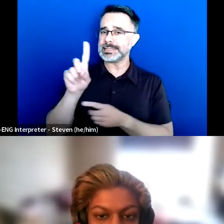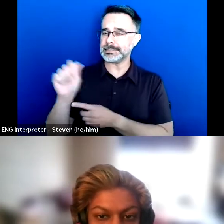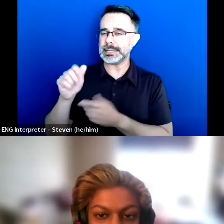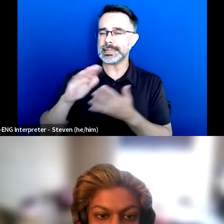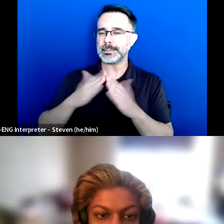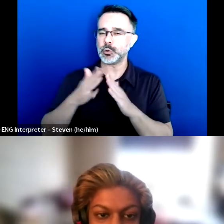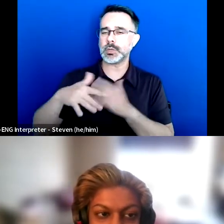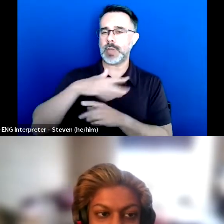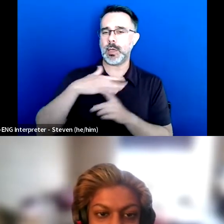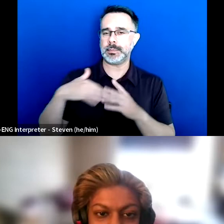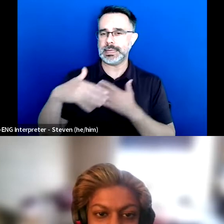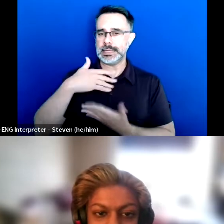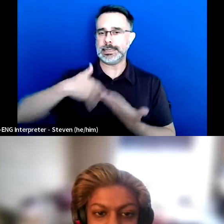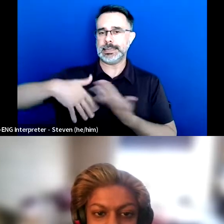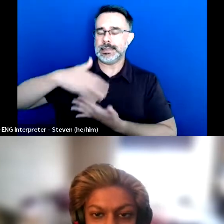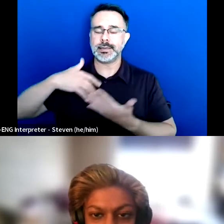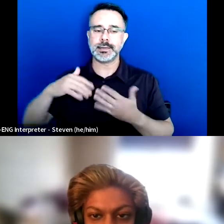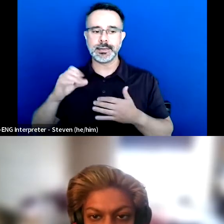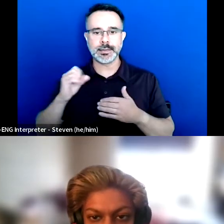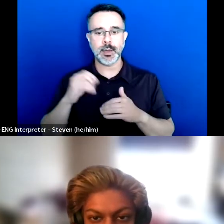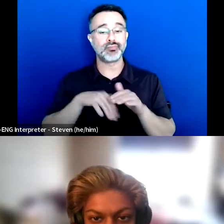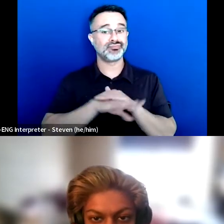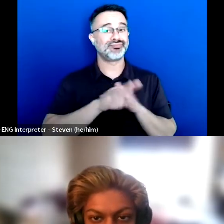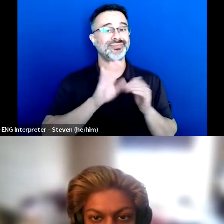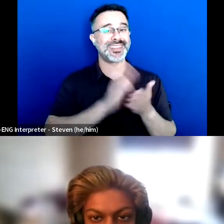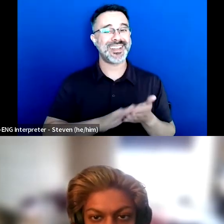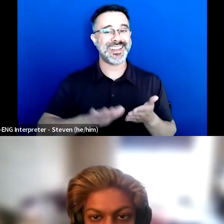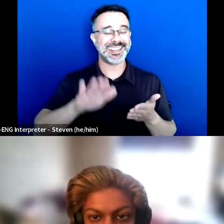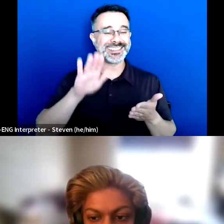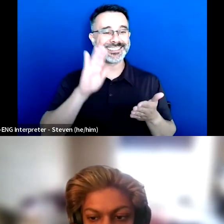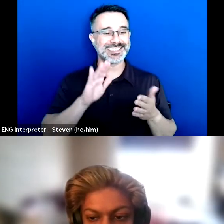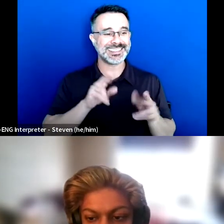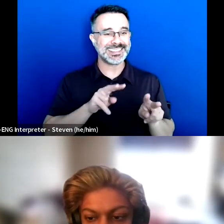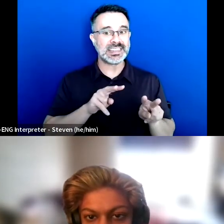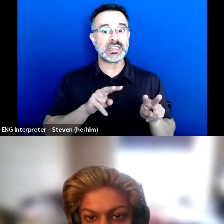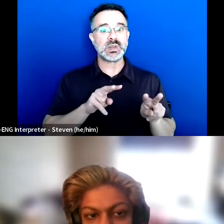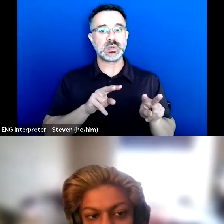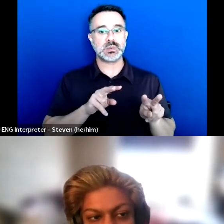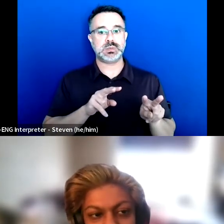So going to college, I kind of finally realized how rare that was.